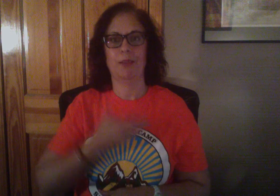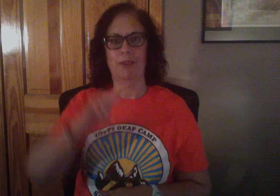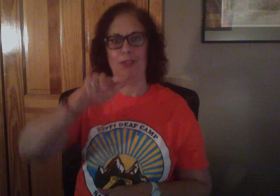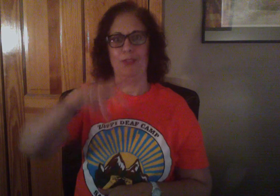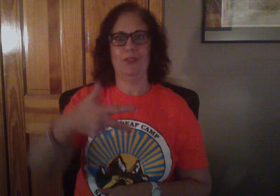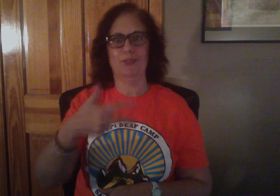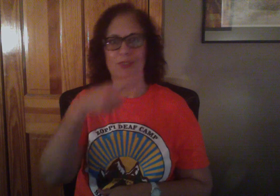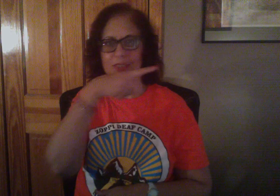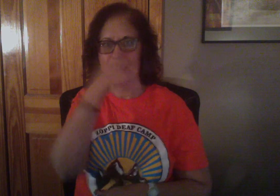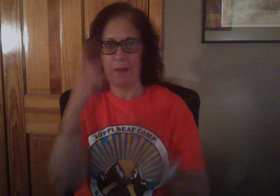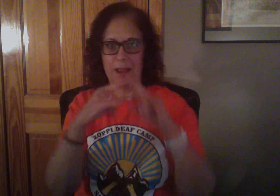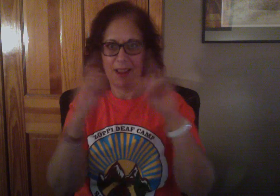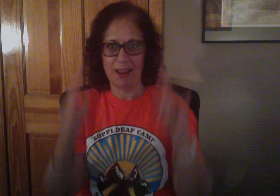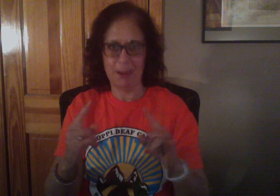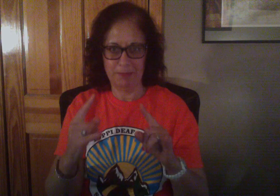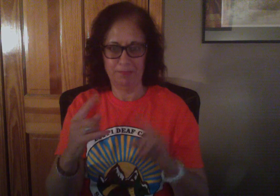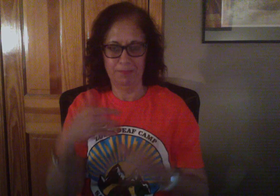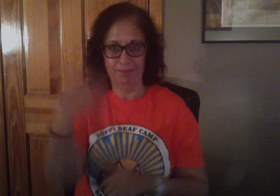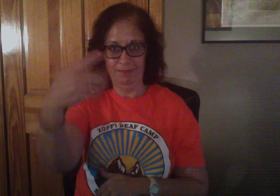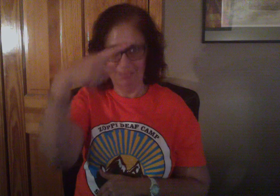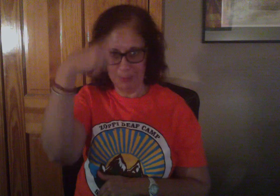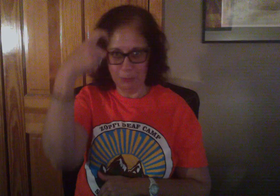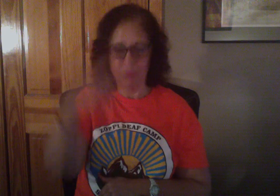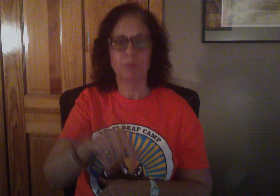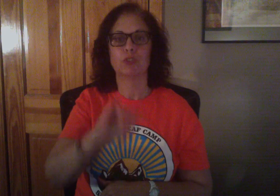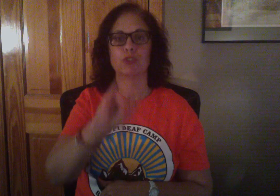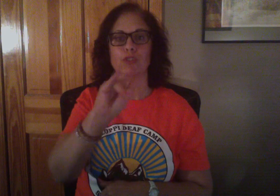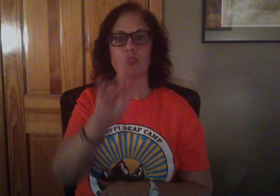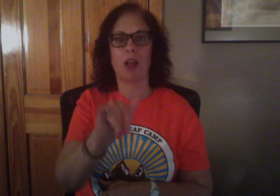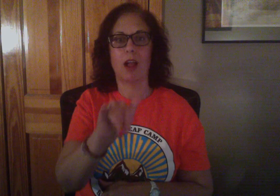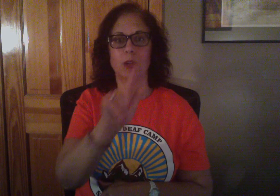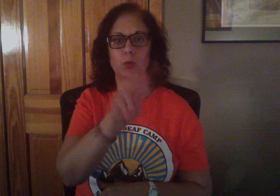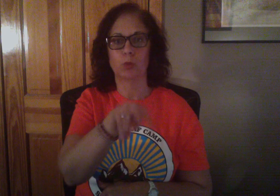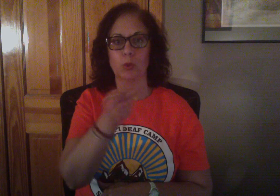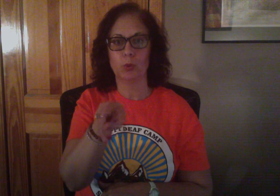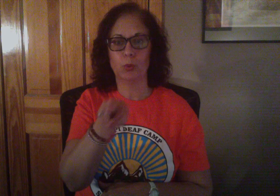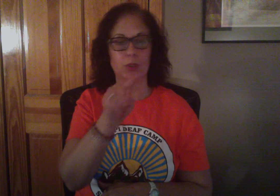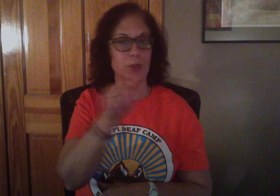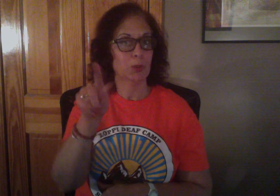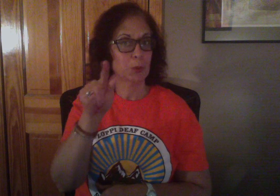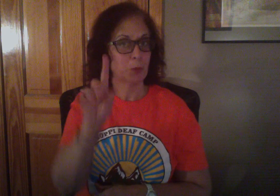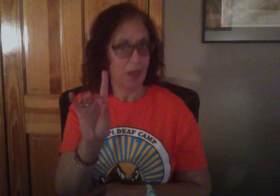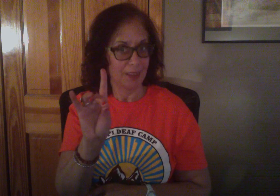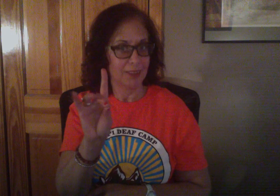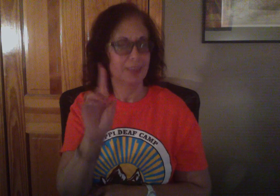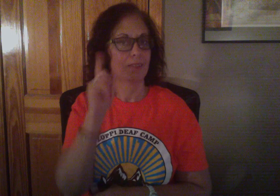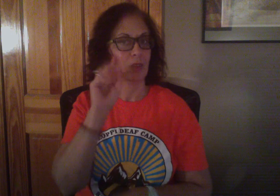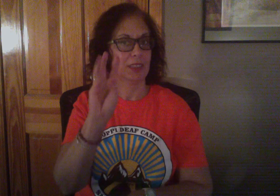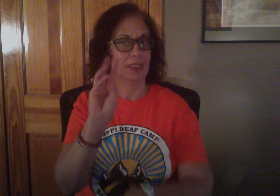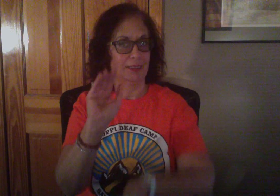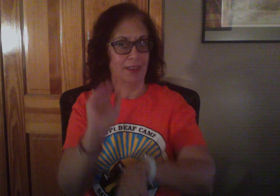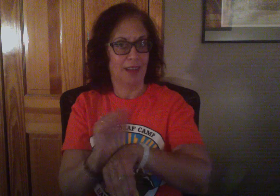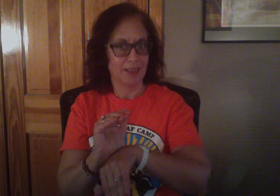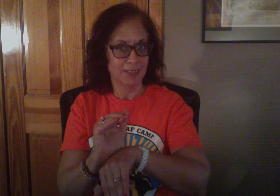our 3rd summer camp will be held from July 22 to July 28 for 6 nights.